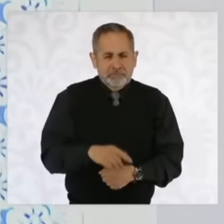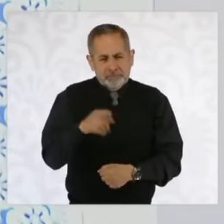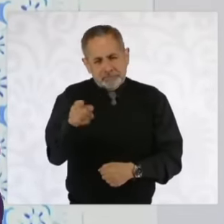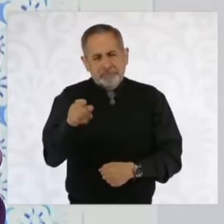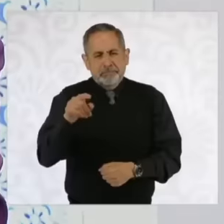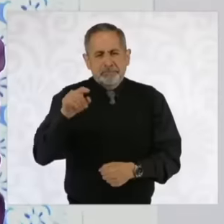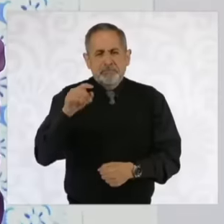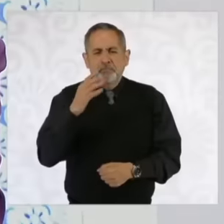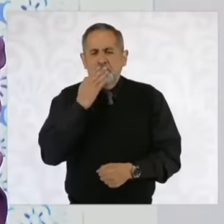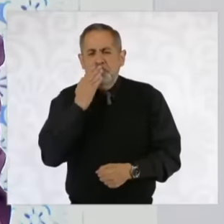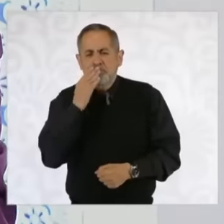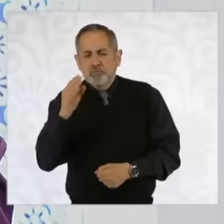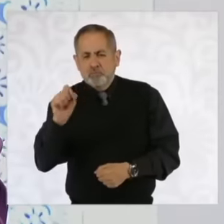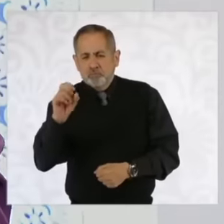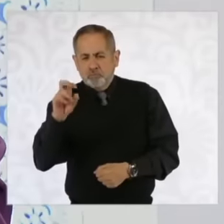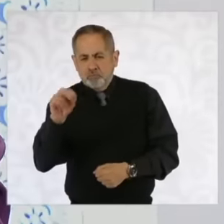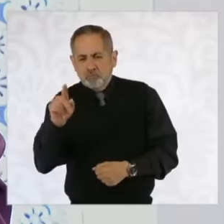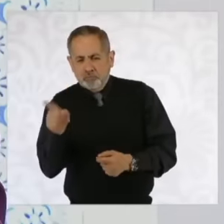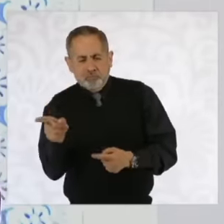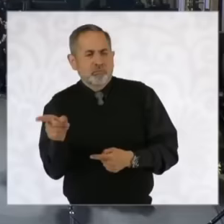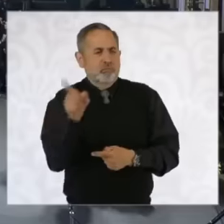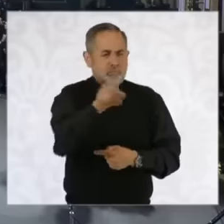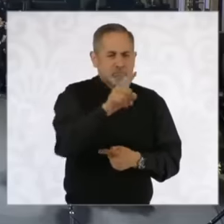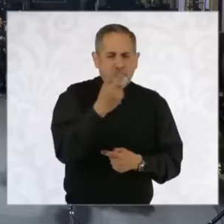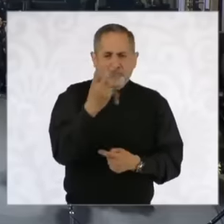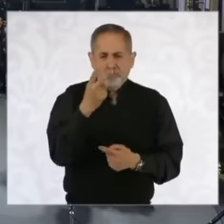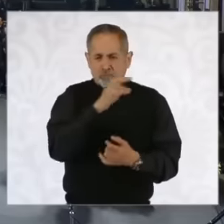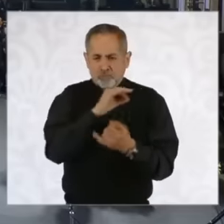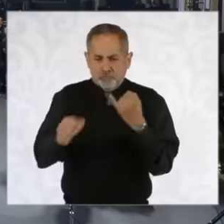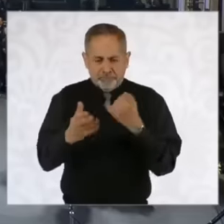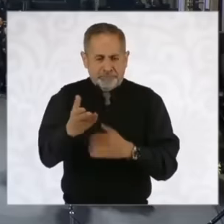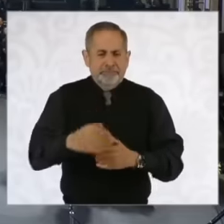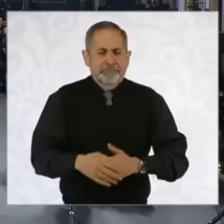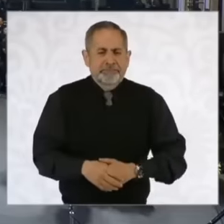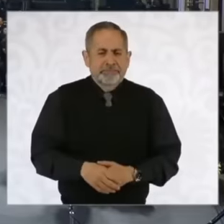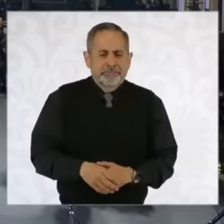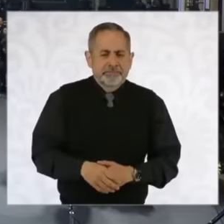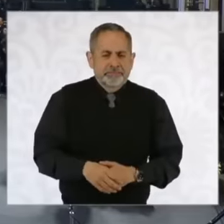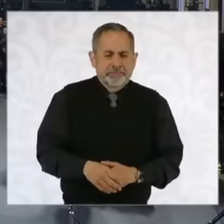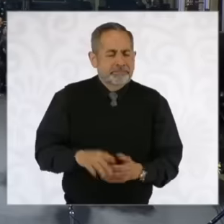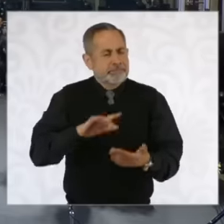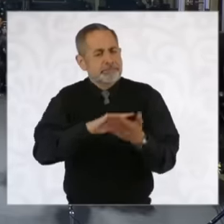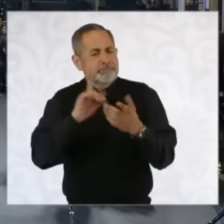it is so far ahead and then we will all go back there more eh Thank you president demián Duarte